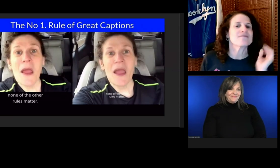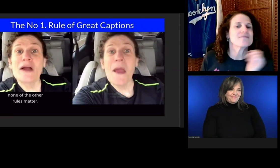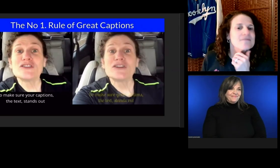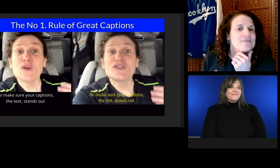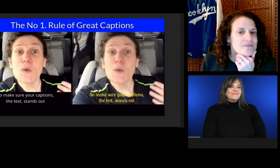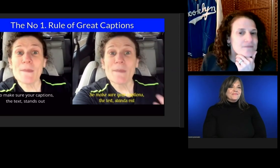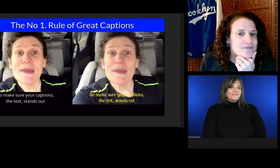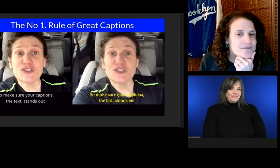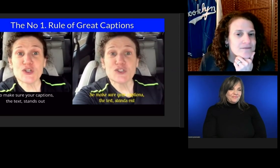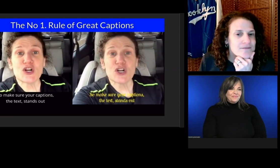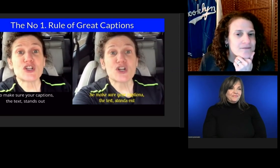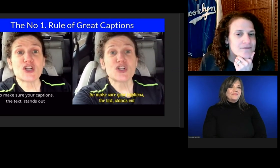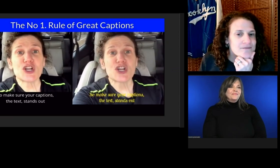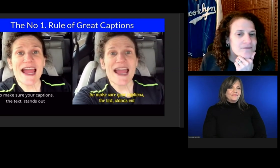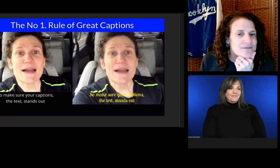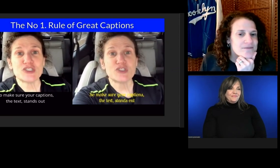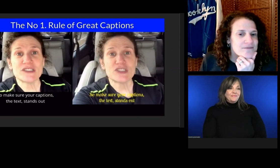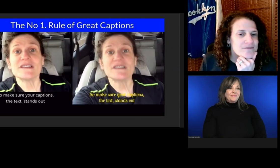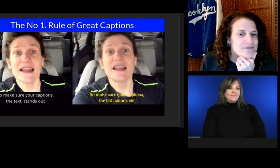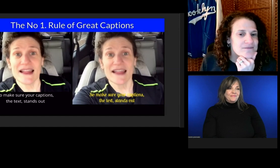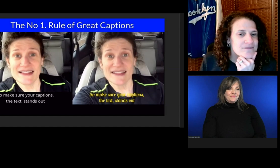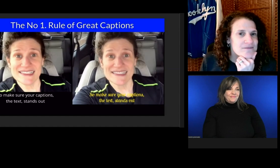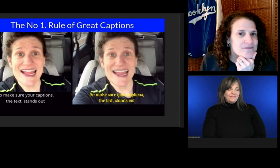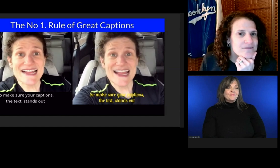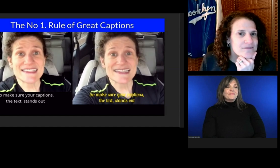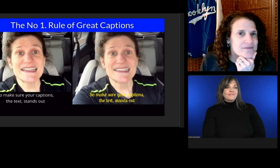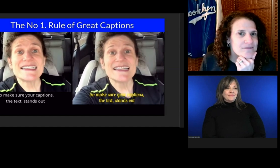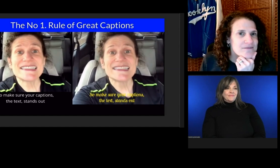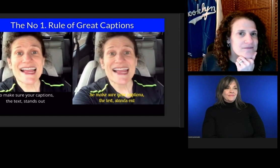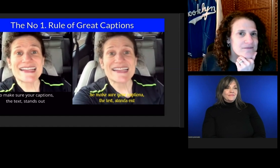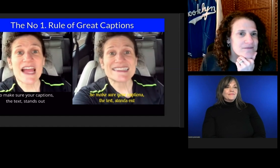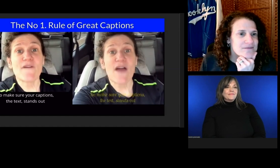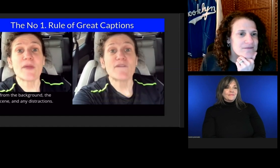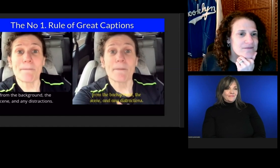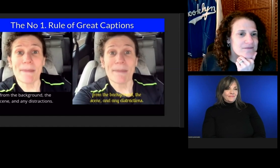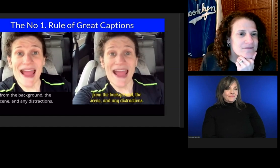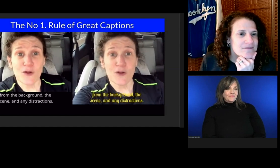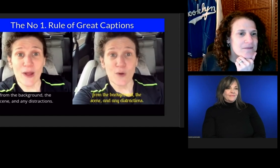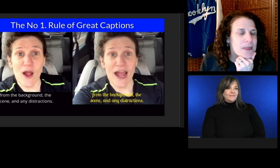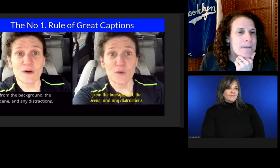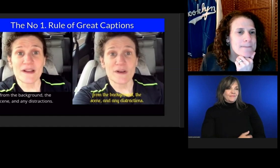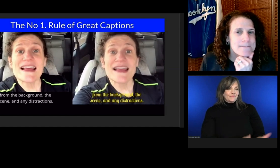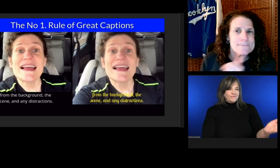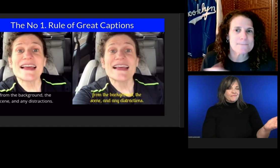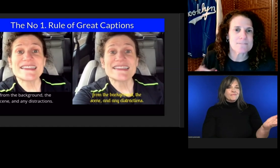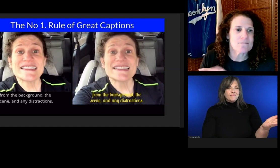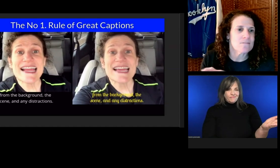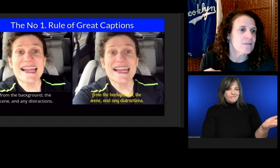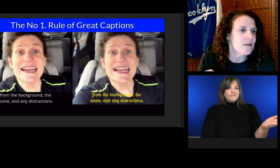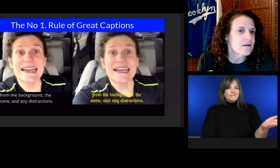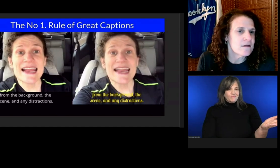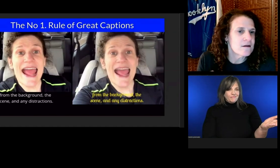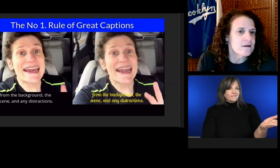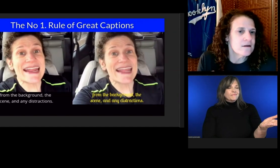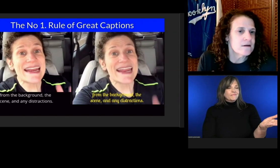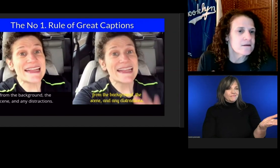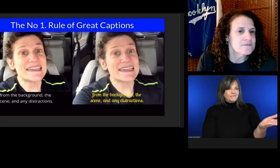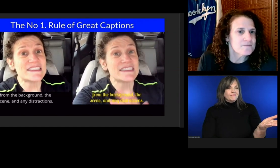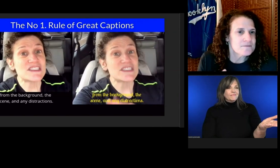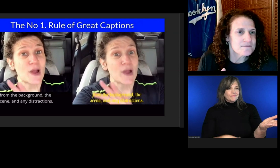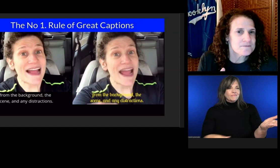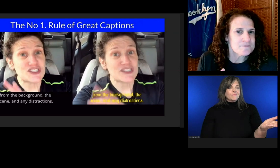So make sure your captions -- the text stands out from the background, the scene, and any